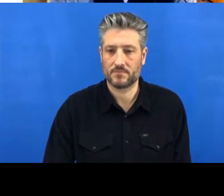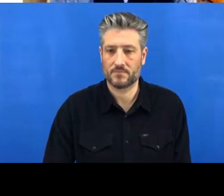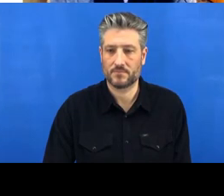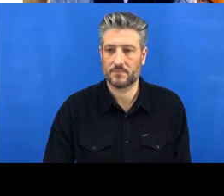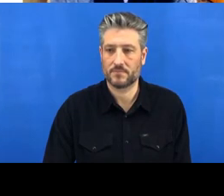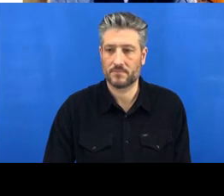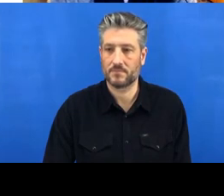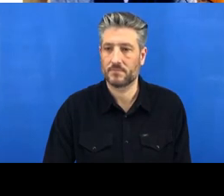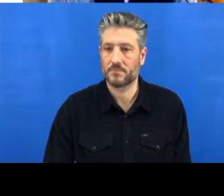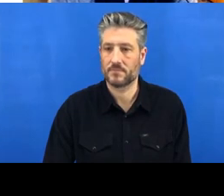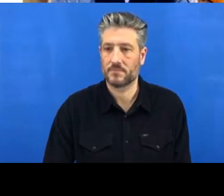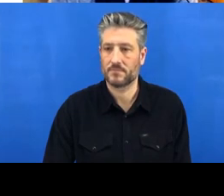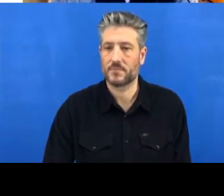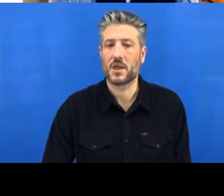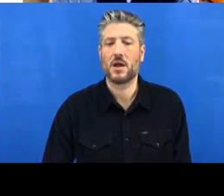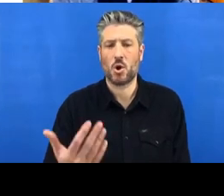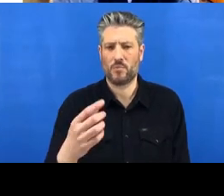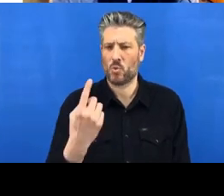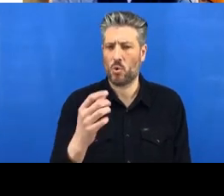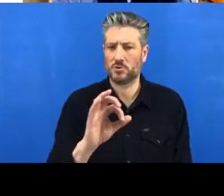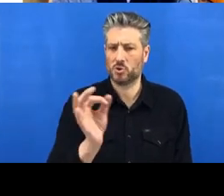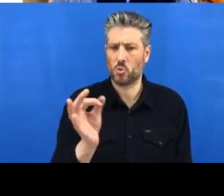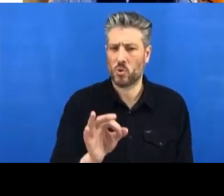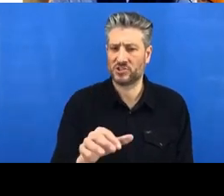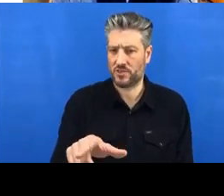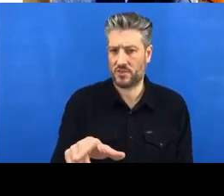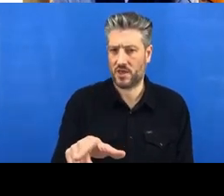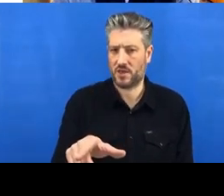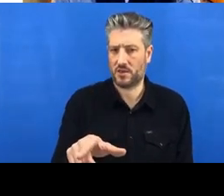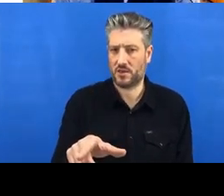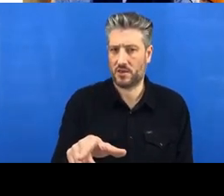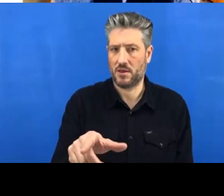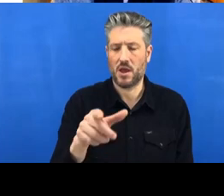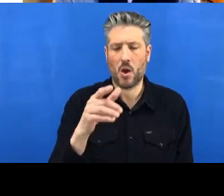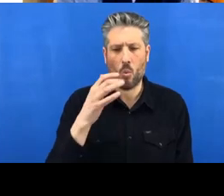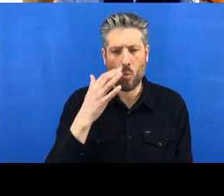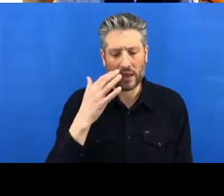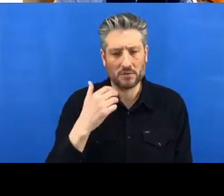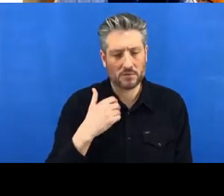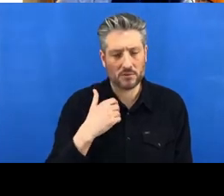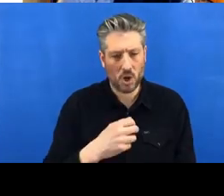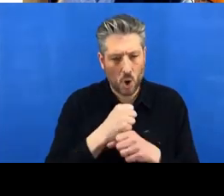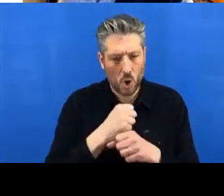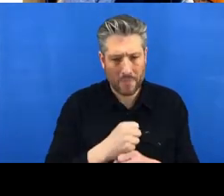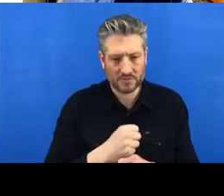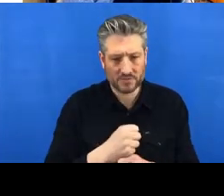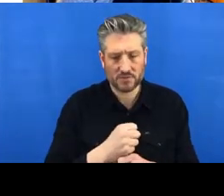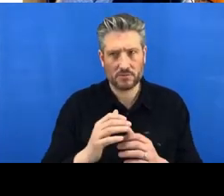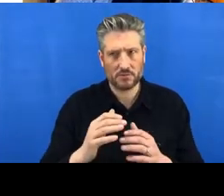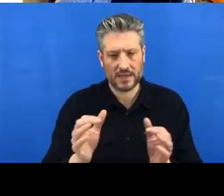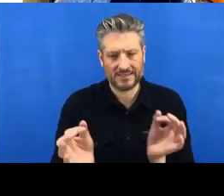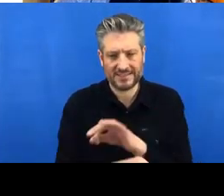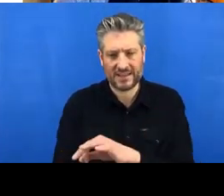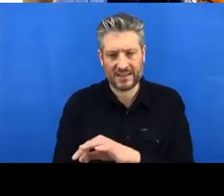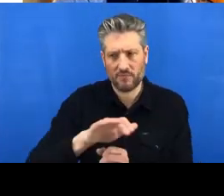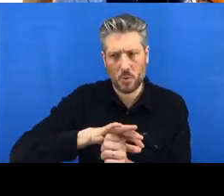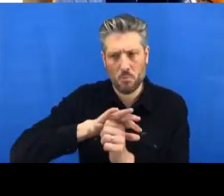Okay, there's another question here: “When would you just commit something versus pushing it?”